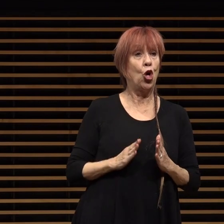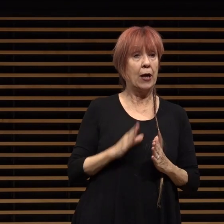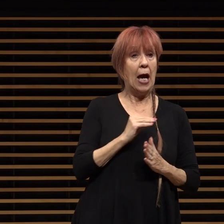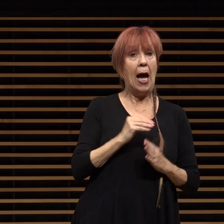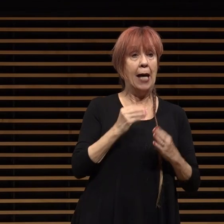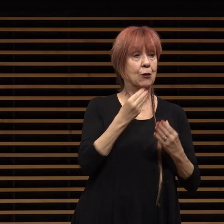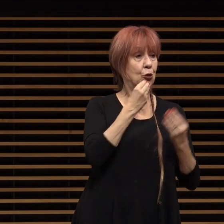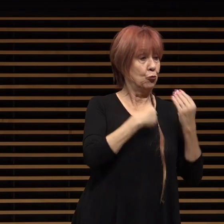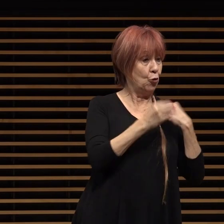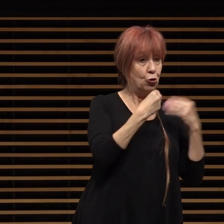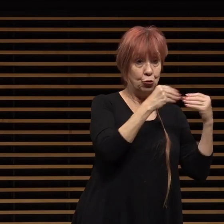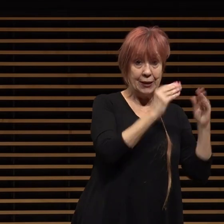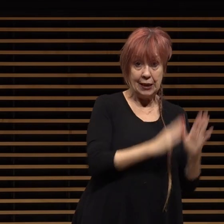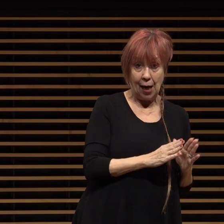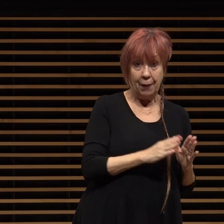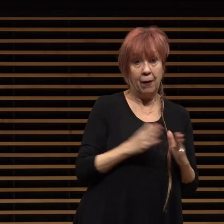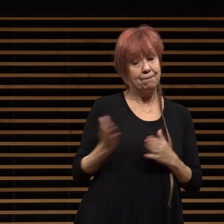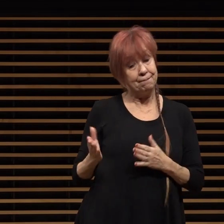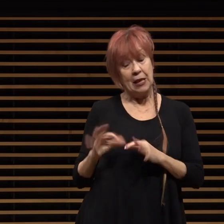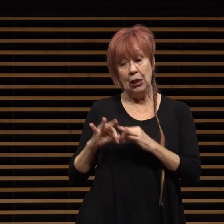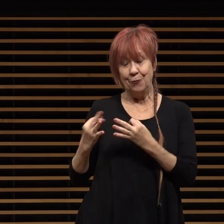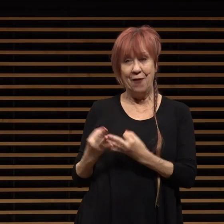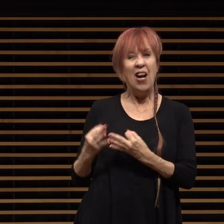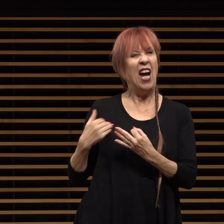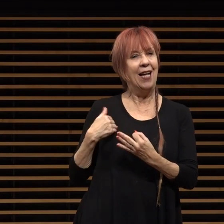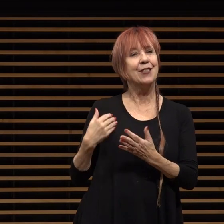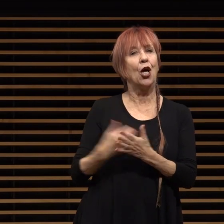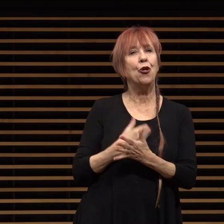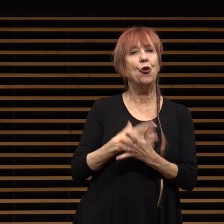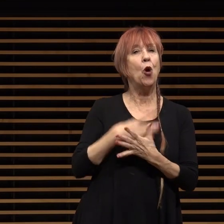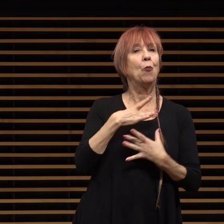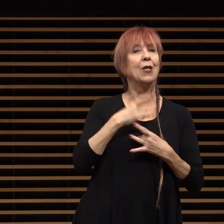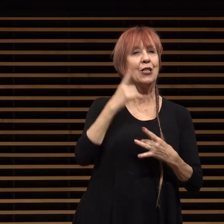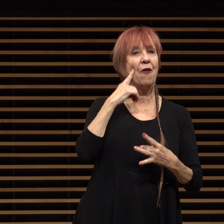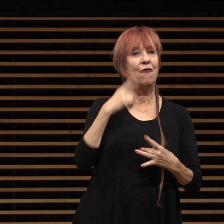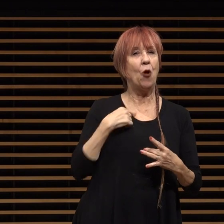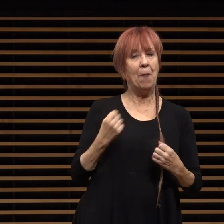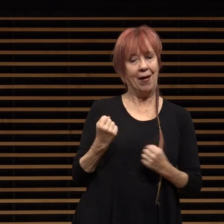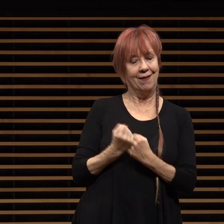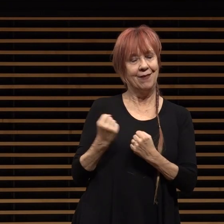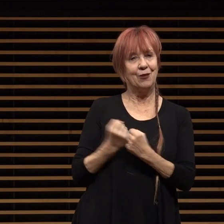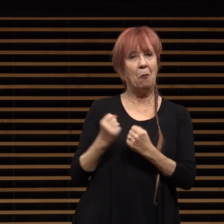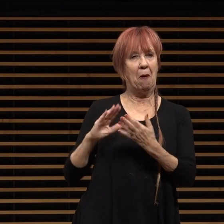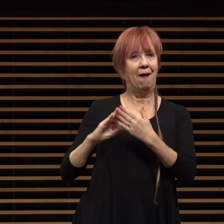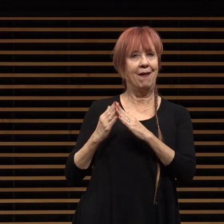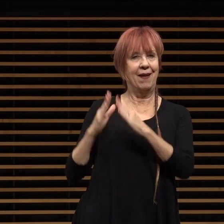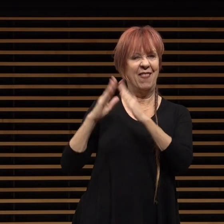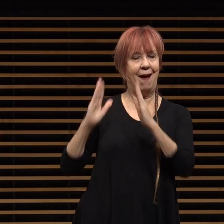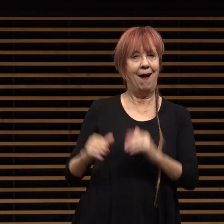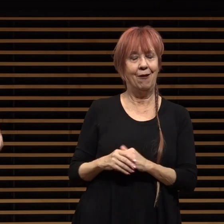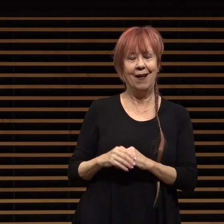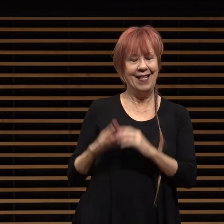needless to say my family has a new appreciation for my contributions to our